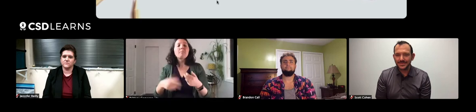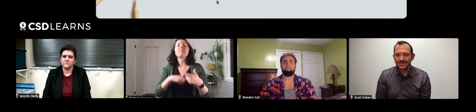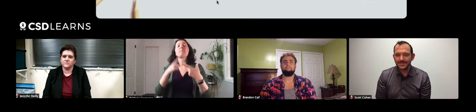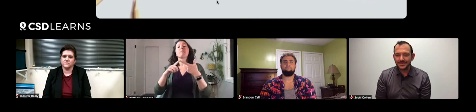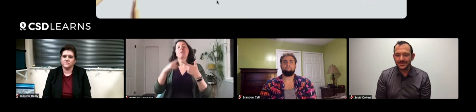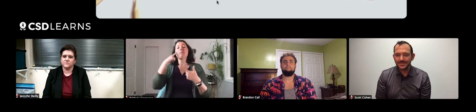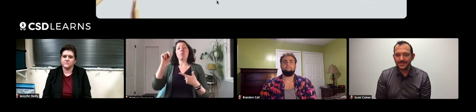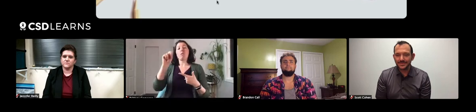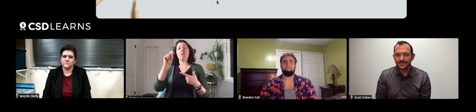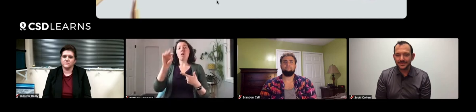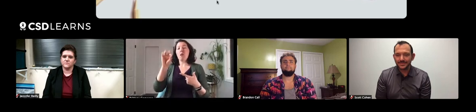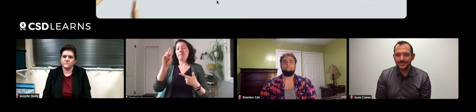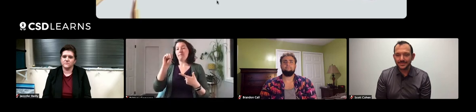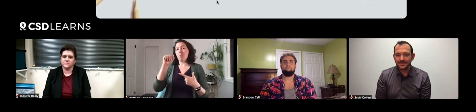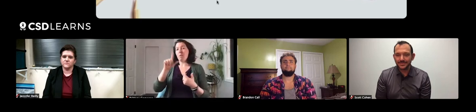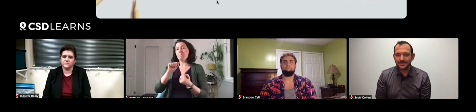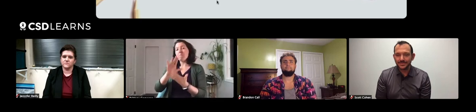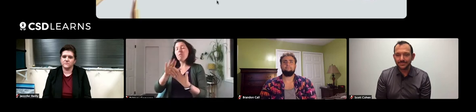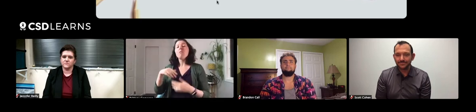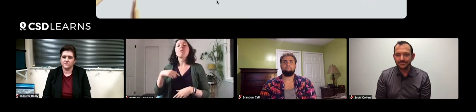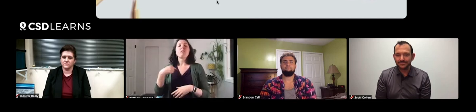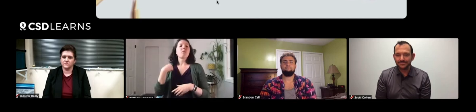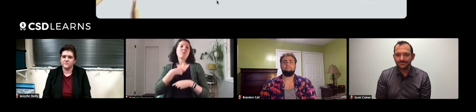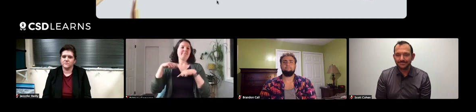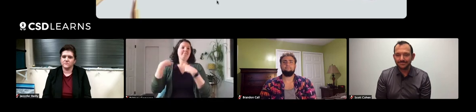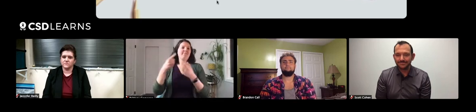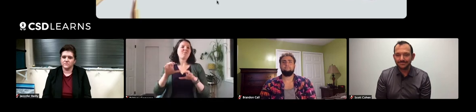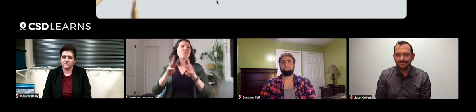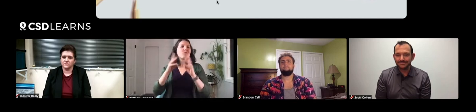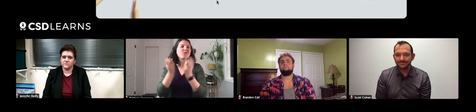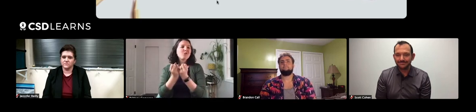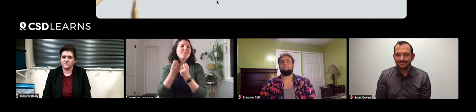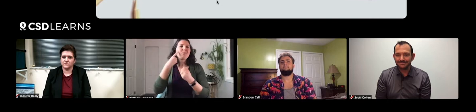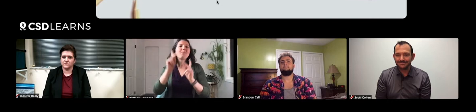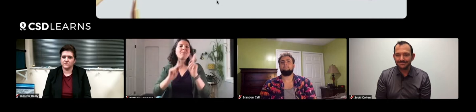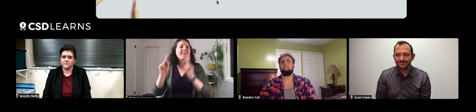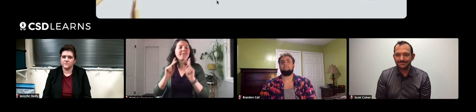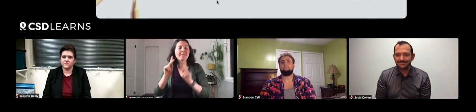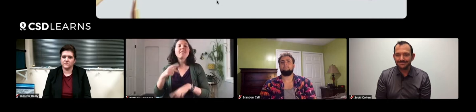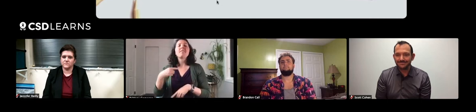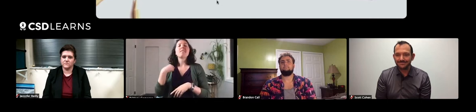For an informal approach, what I've been doing is hosting workshops for people.